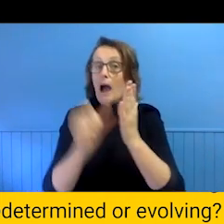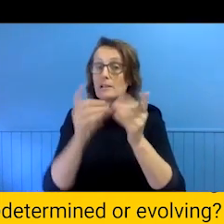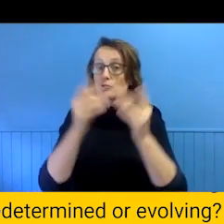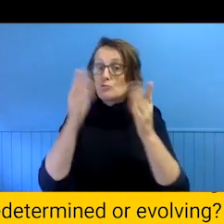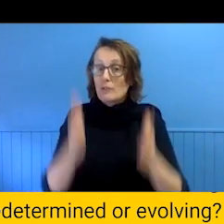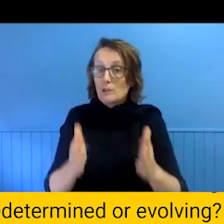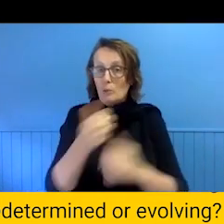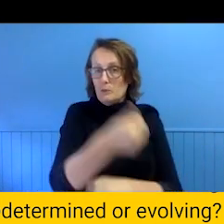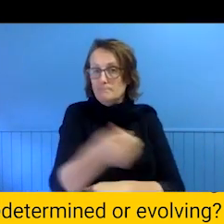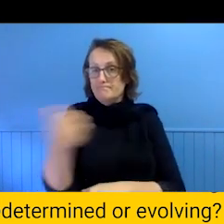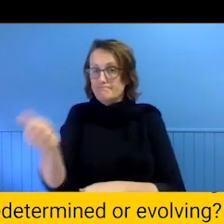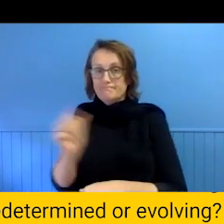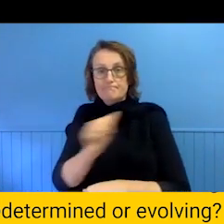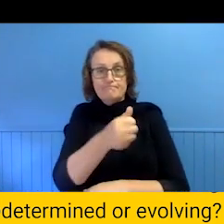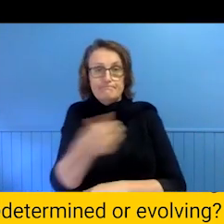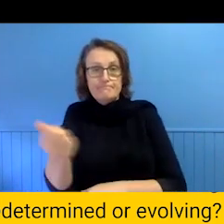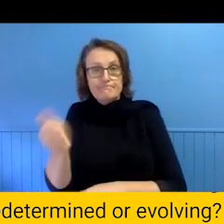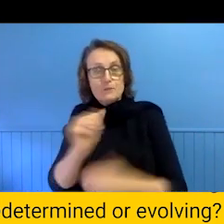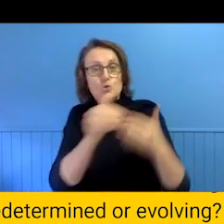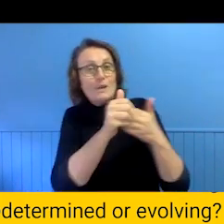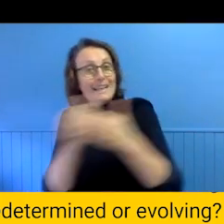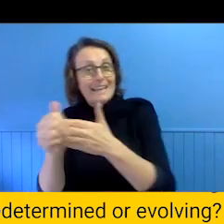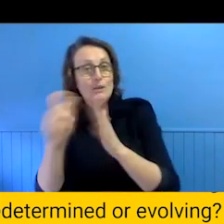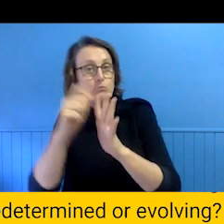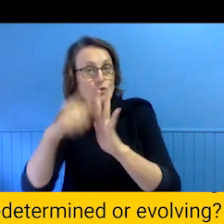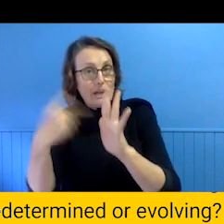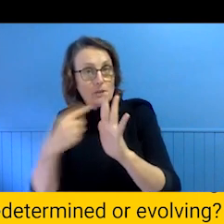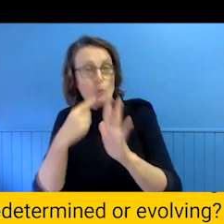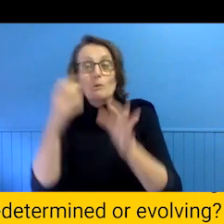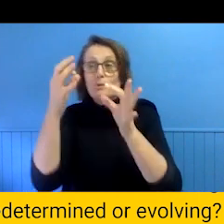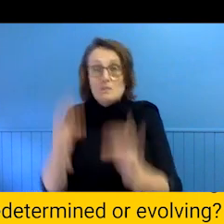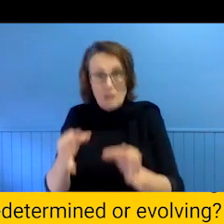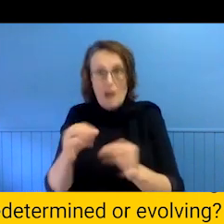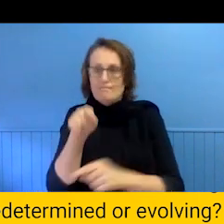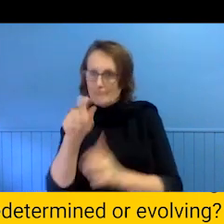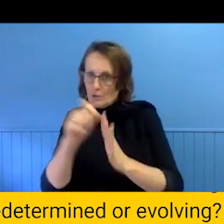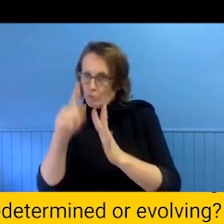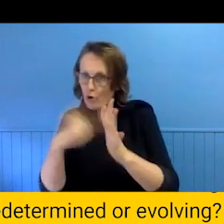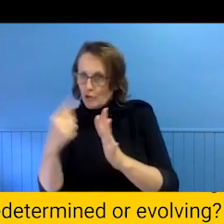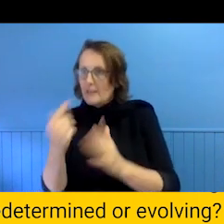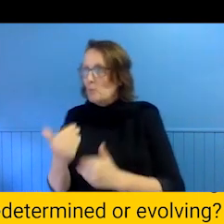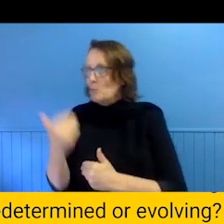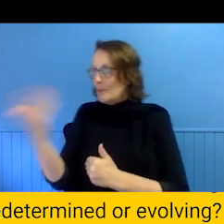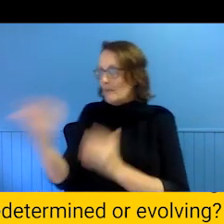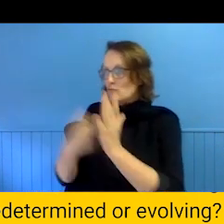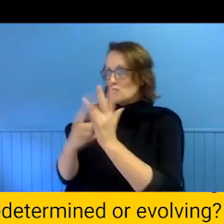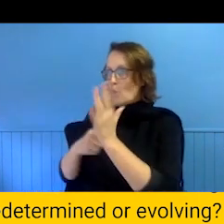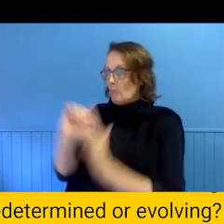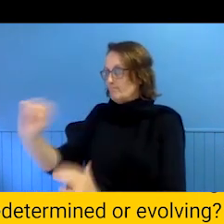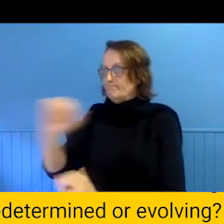We might decide on a direction for a project and then together we will assign roles as they are needed. So this means